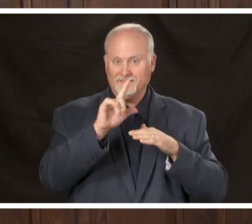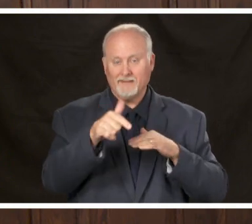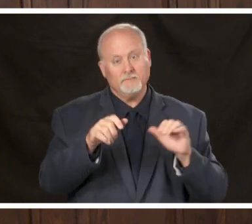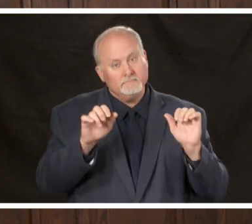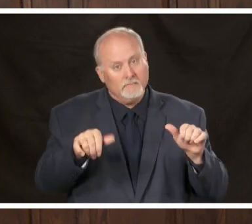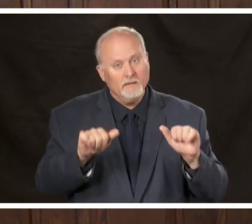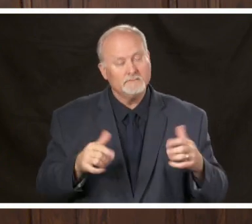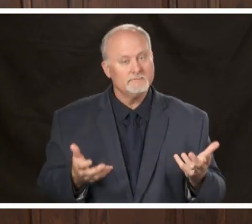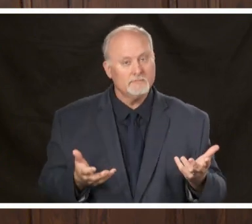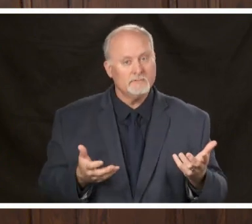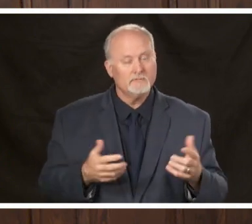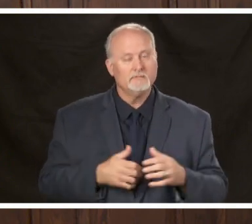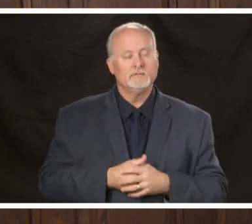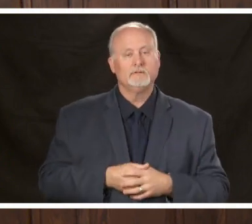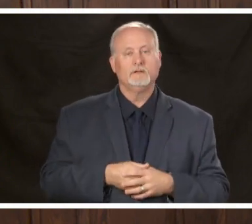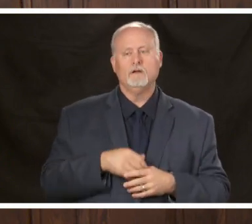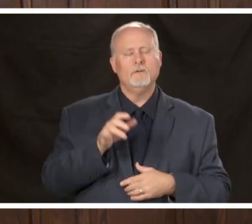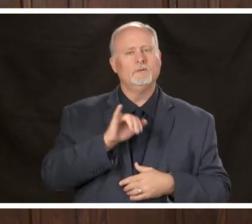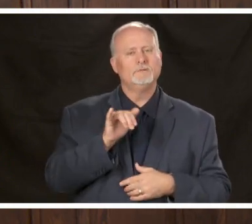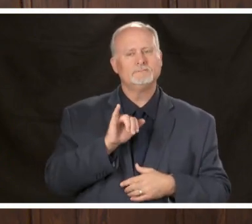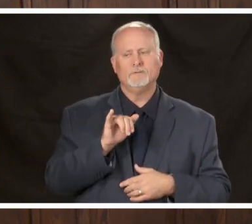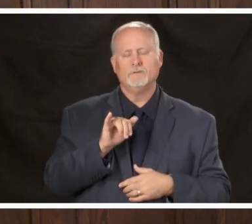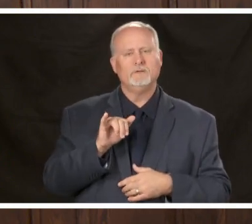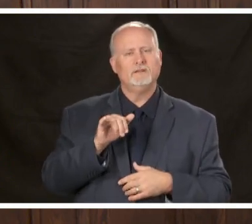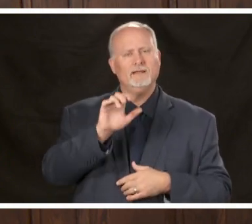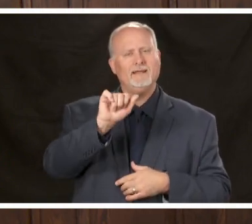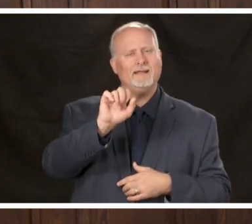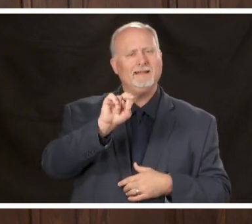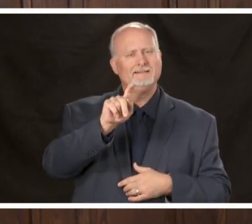there's also a lot of interest in the antibody tests that people have been